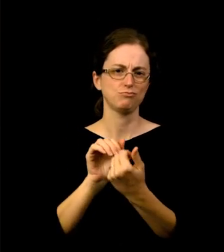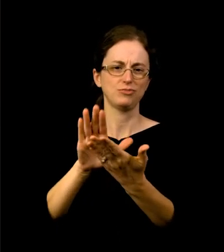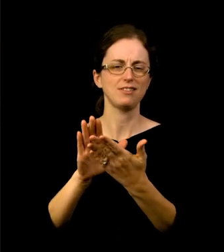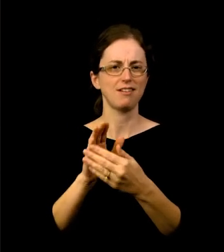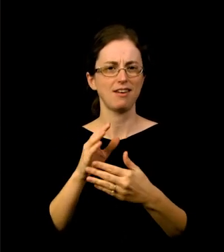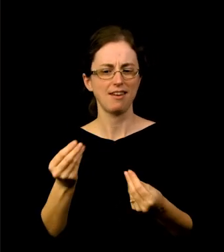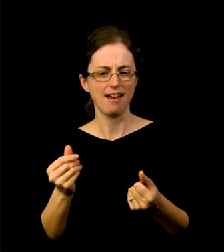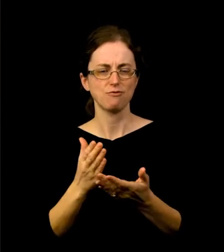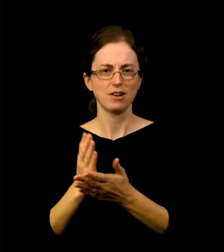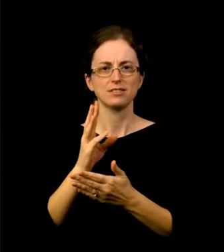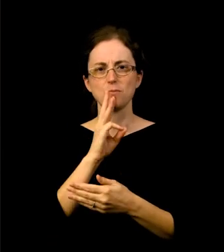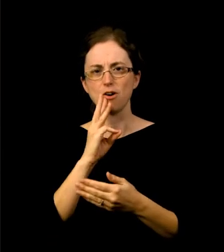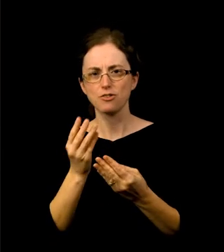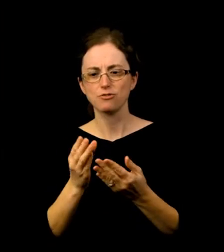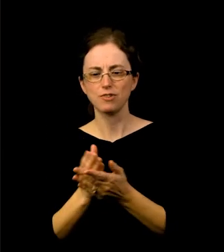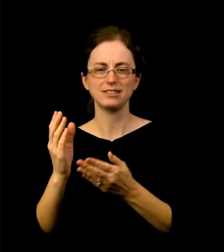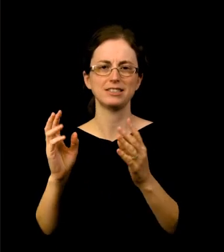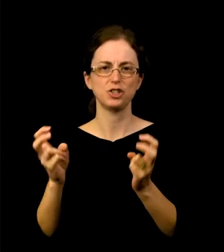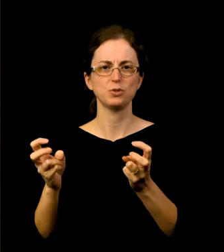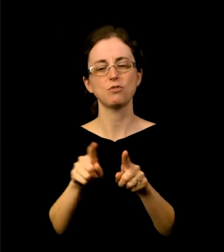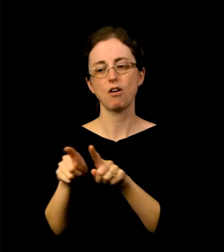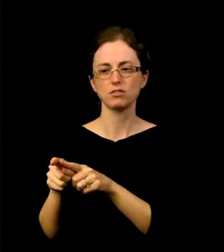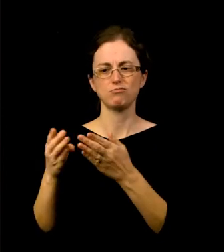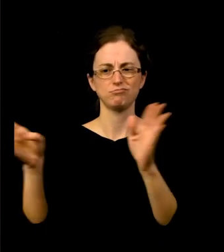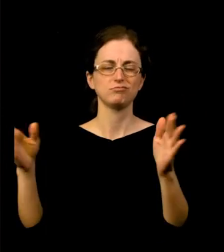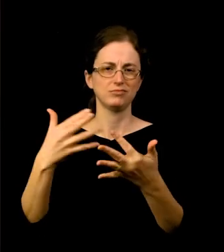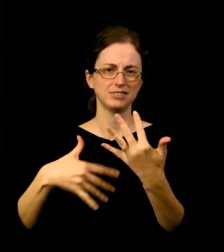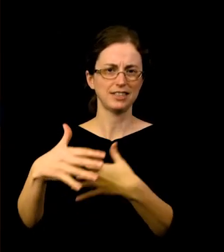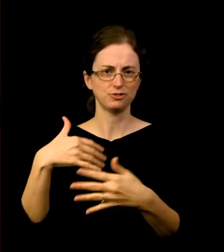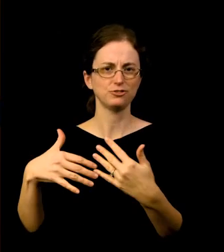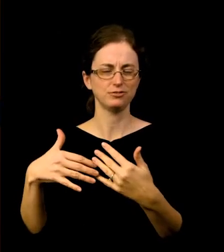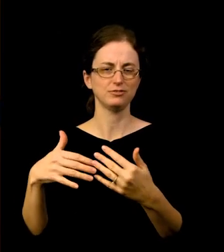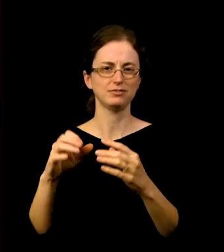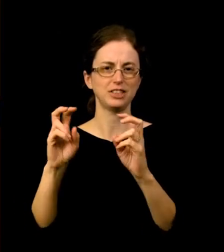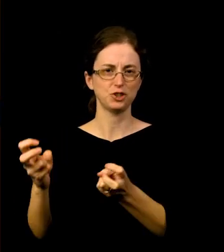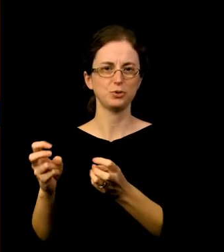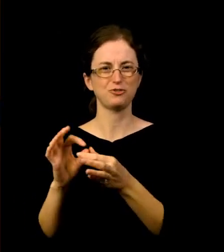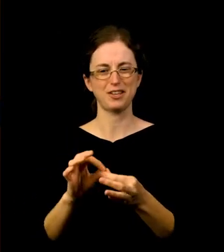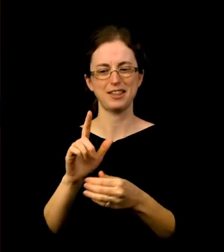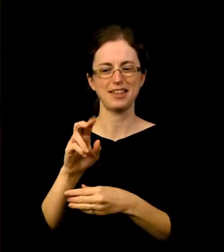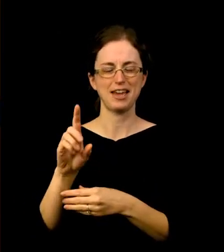which come across so vividly in her Land Back series. Lehuauakea is a Native Hawaiian artist